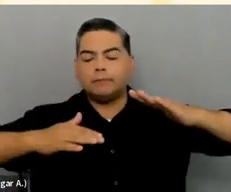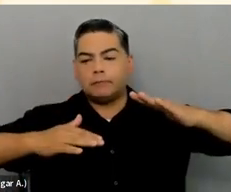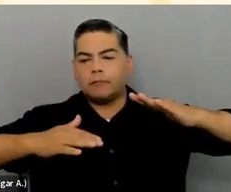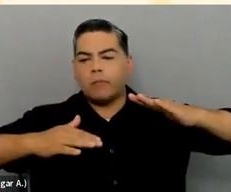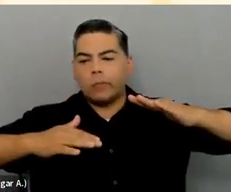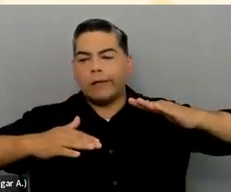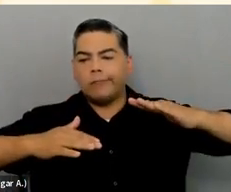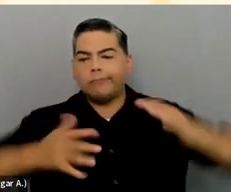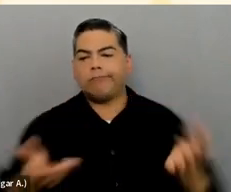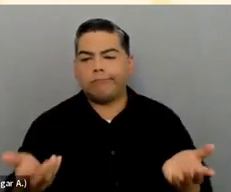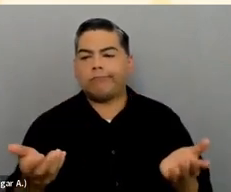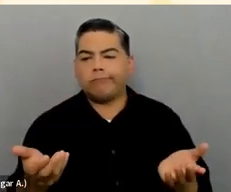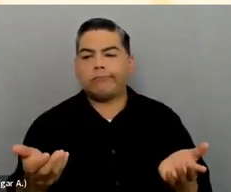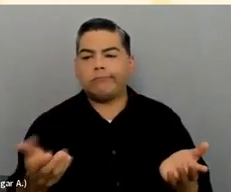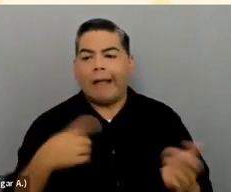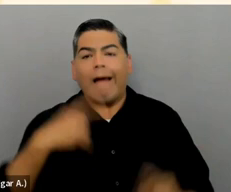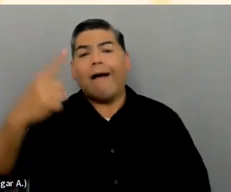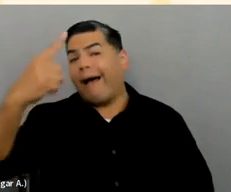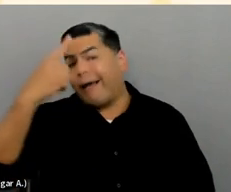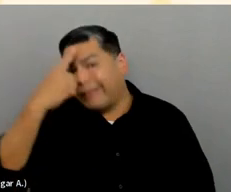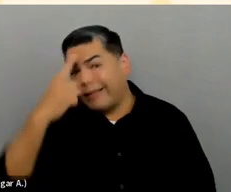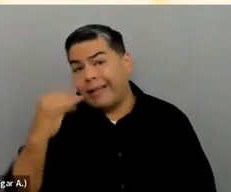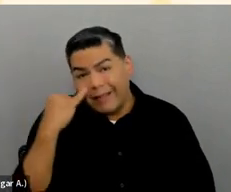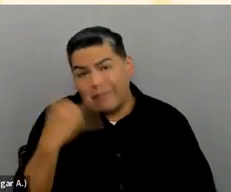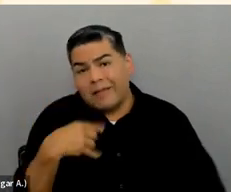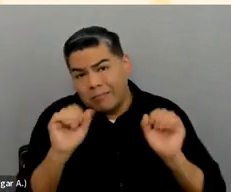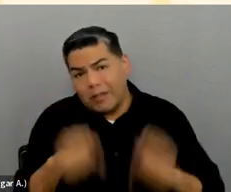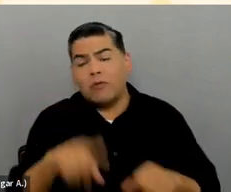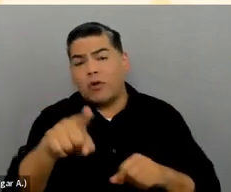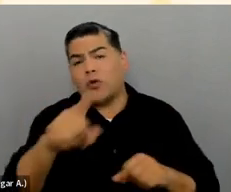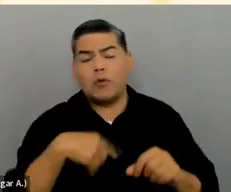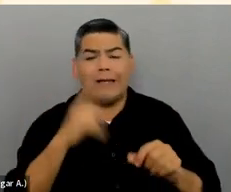I think if you can build out a site with content,